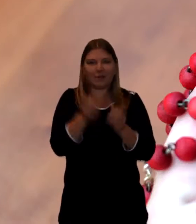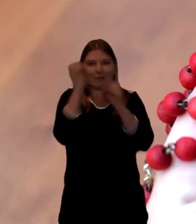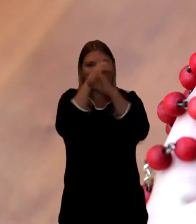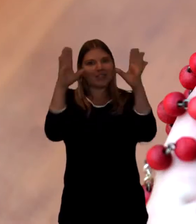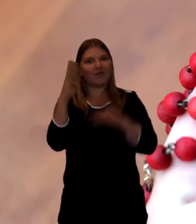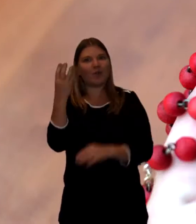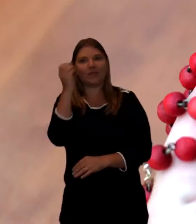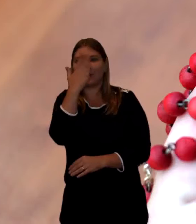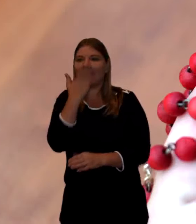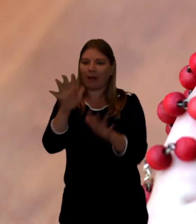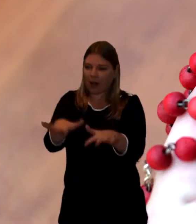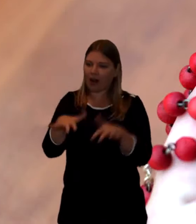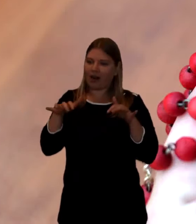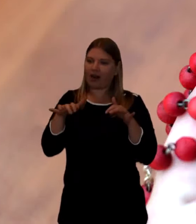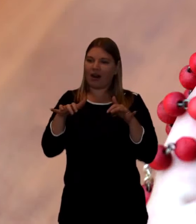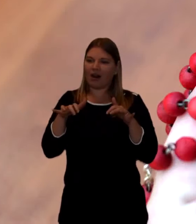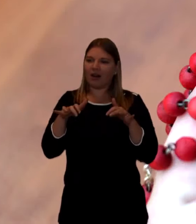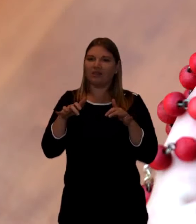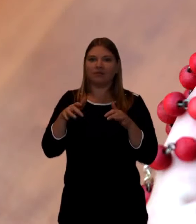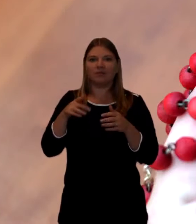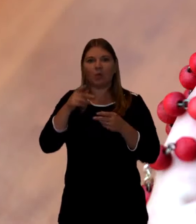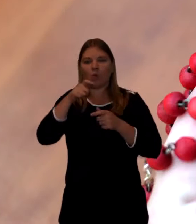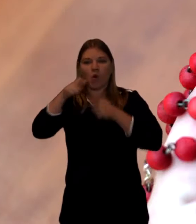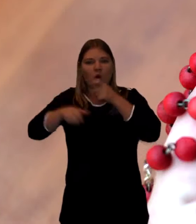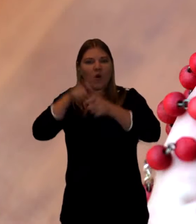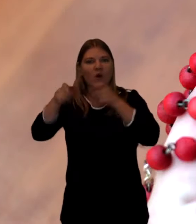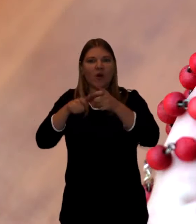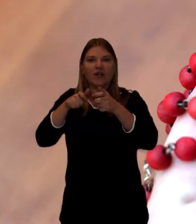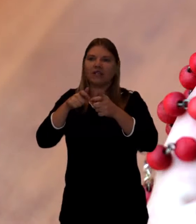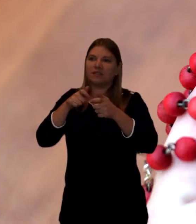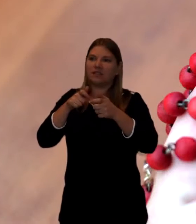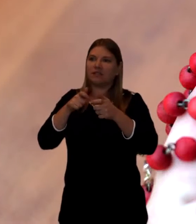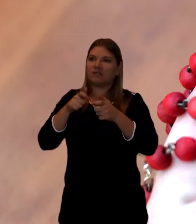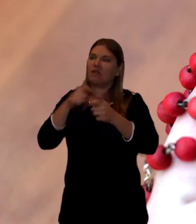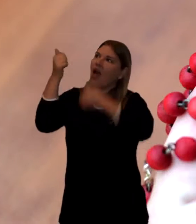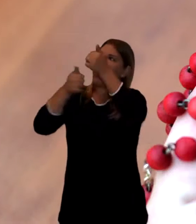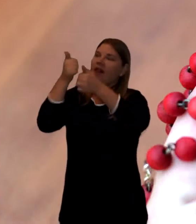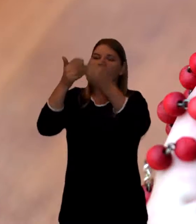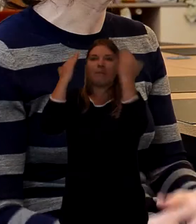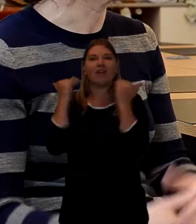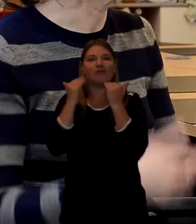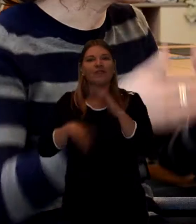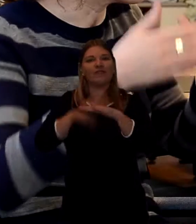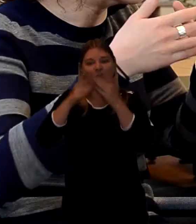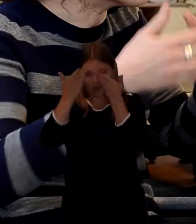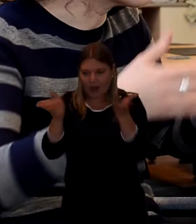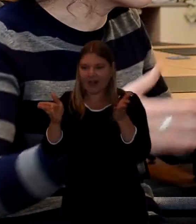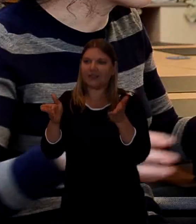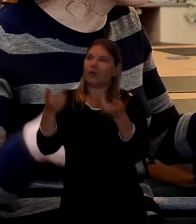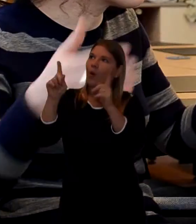So can you imagine like 40 people saying Hail Mary, full of grace, the lord is with me. I remember some people saying just this rhythm ,wasn't there?